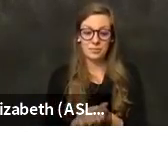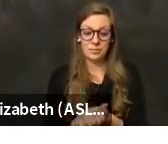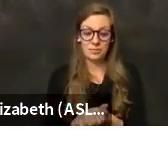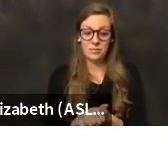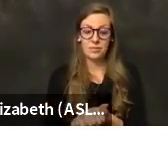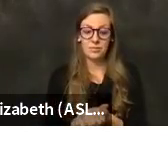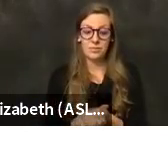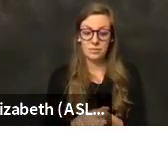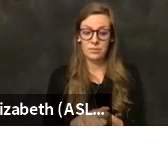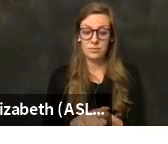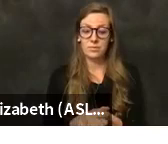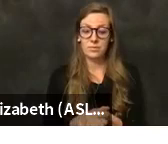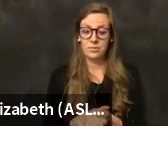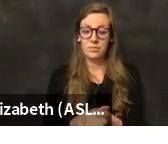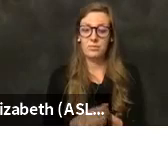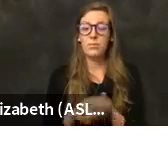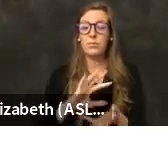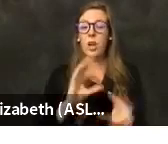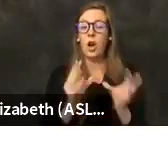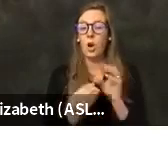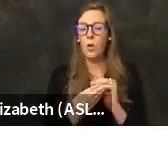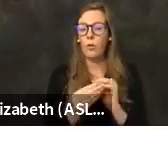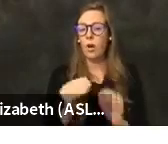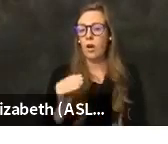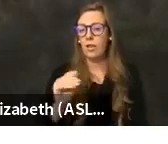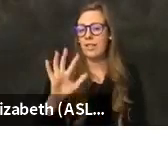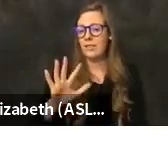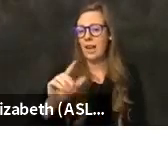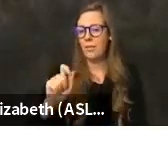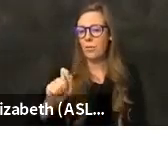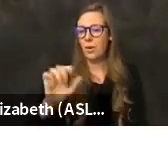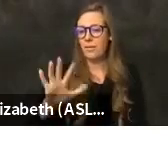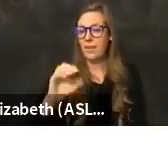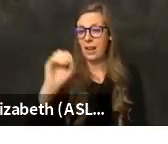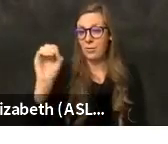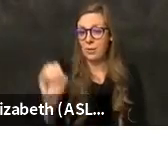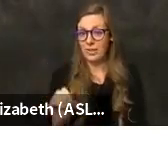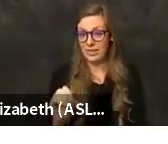is five point five percent, again, about half of what it was last month.